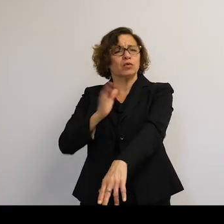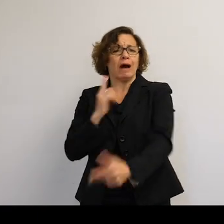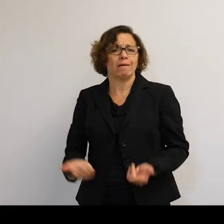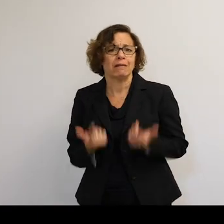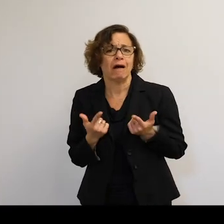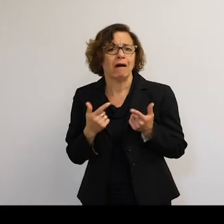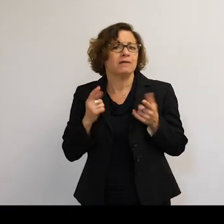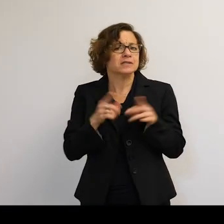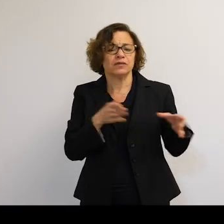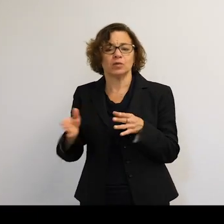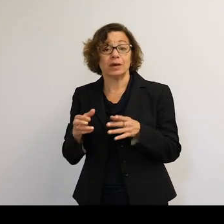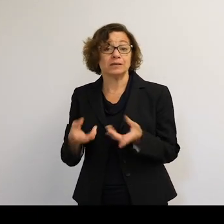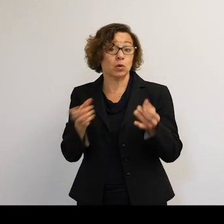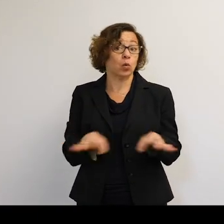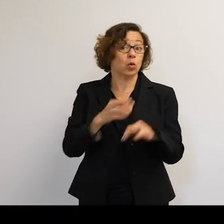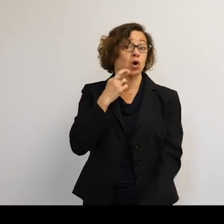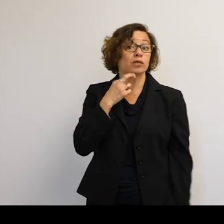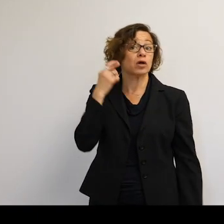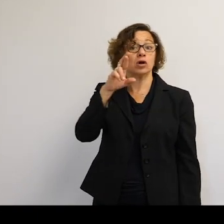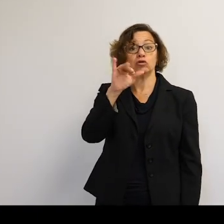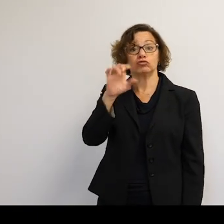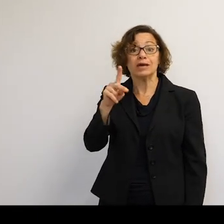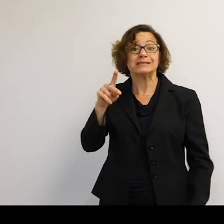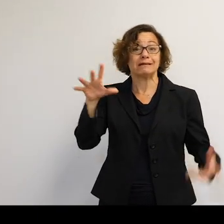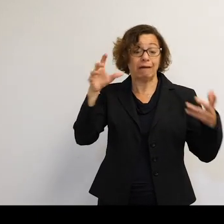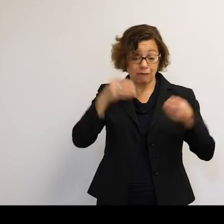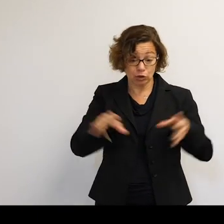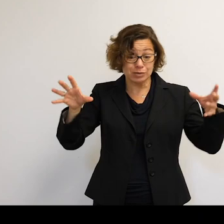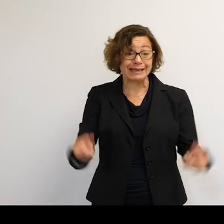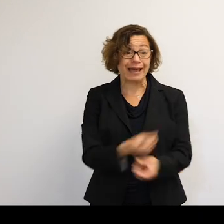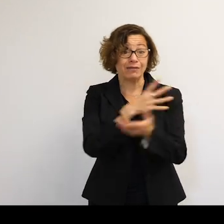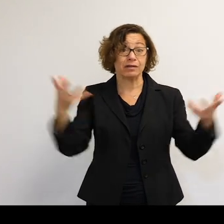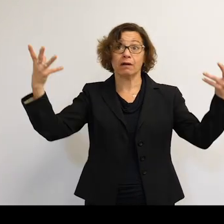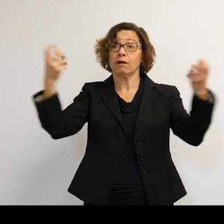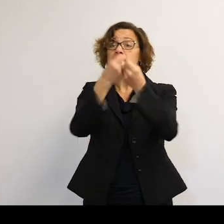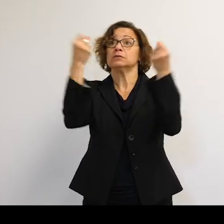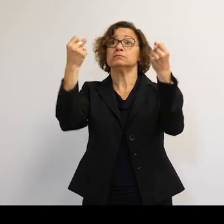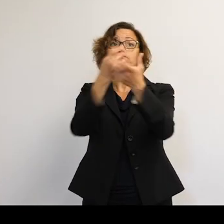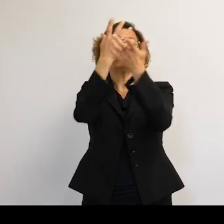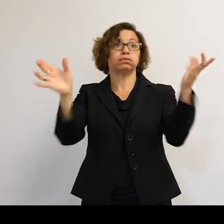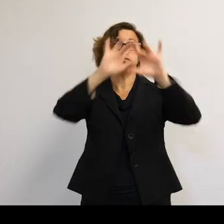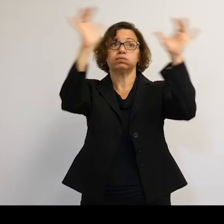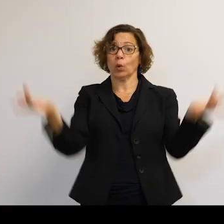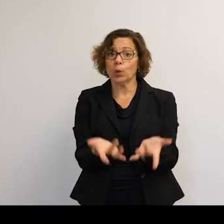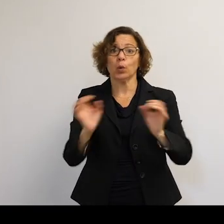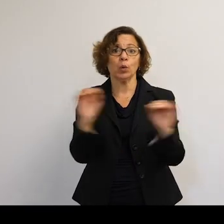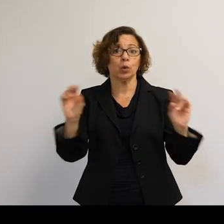But is it worth the risk of one day losing it all and having no access to space?